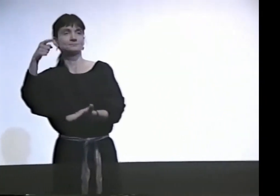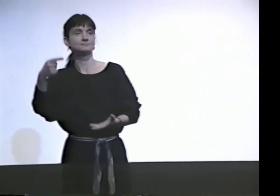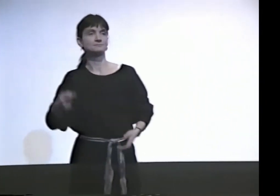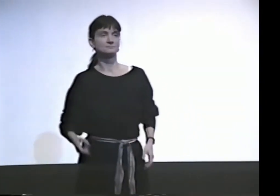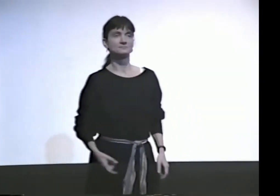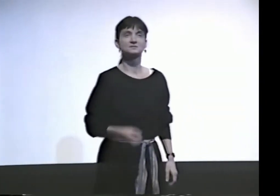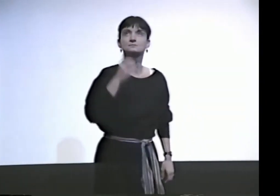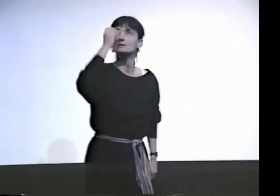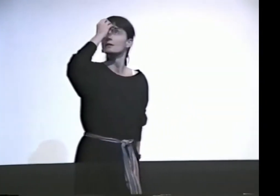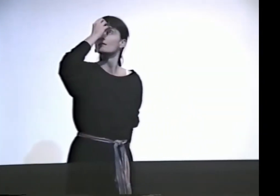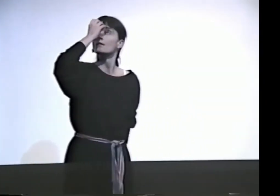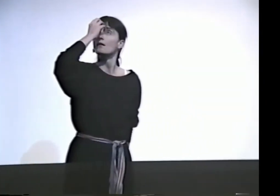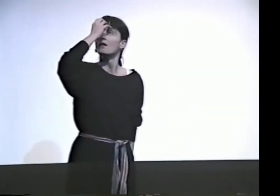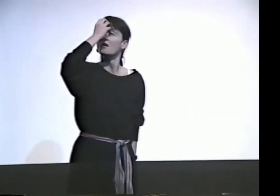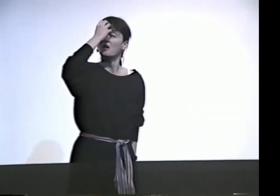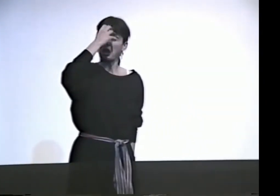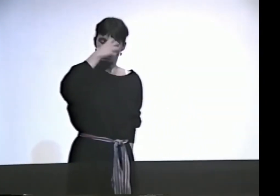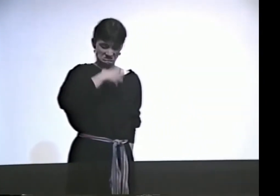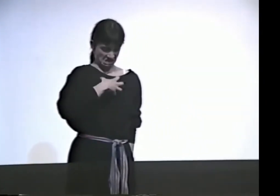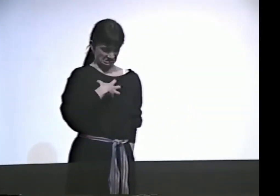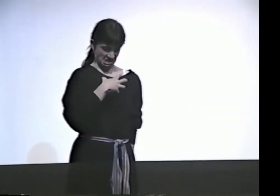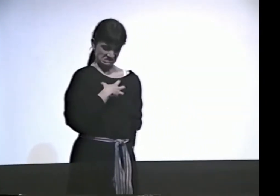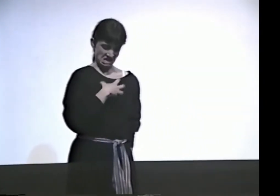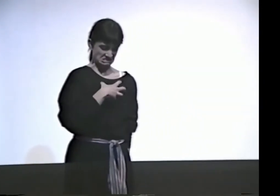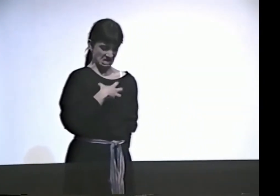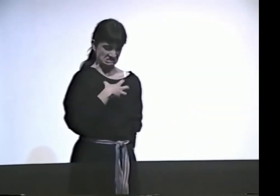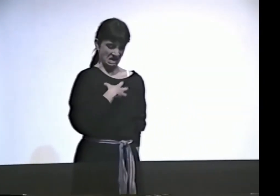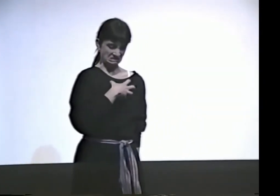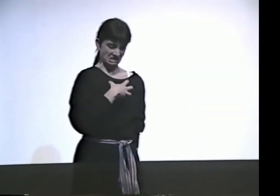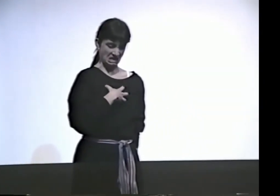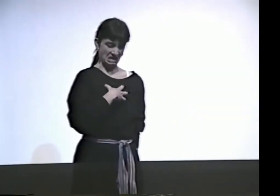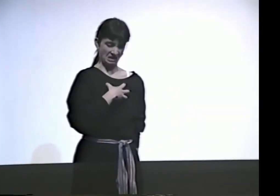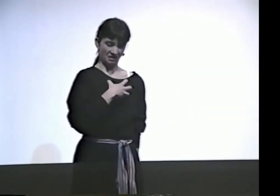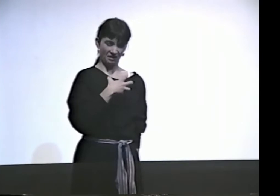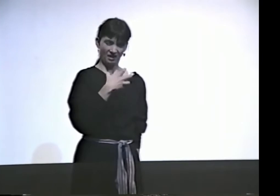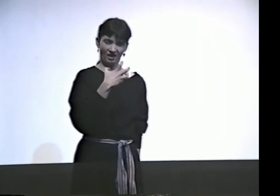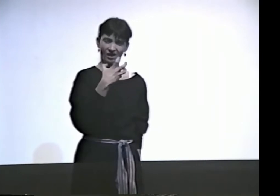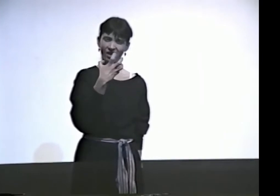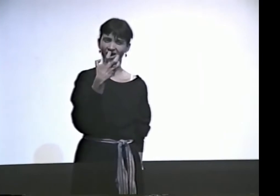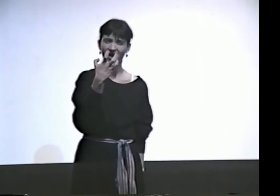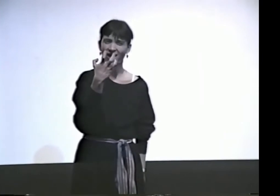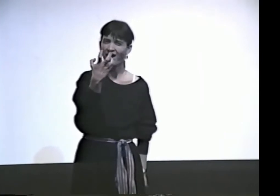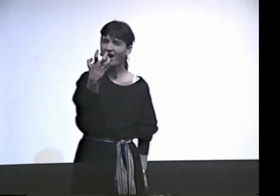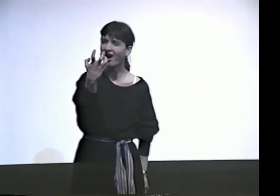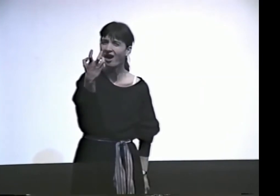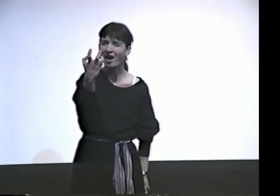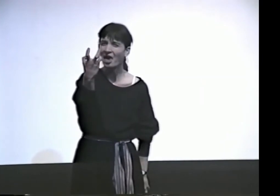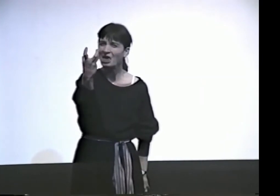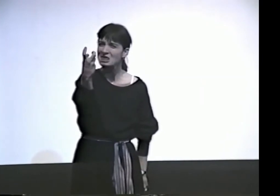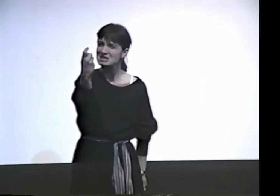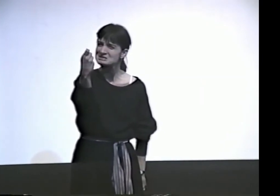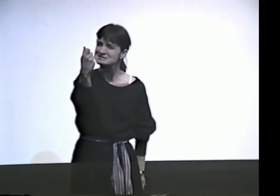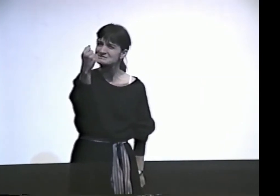I HAVE ANOTHER POEM WHERE I'M THINKING ABOUT MY COMPLAINTS, AND I SAY, "MY COMPLAINTS, MY COMPLAINTS,